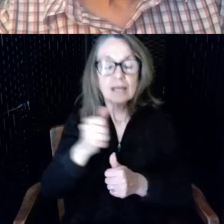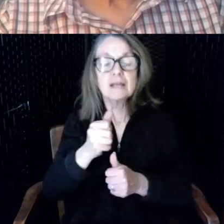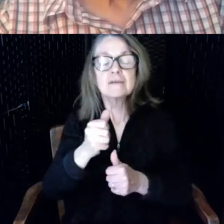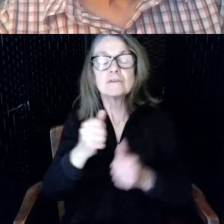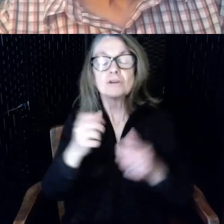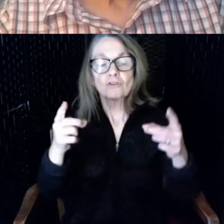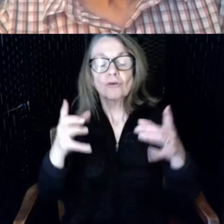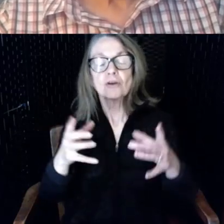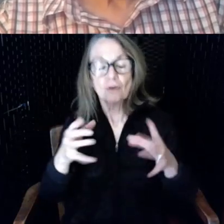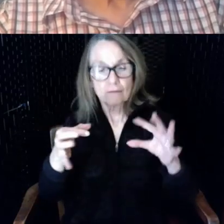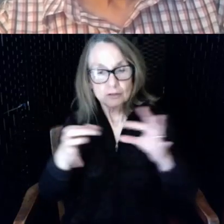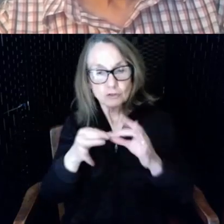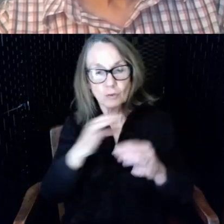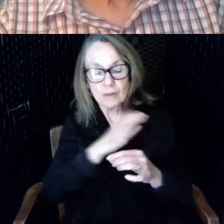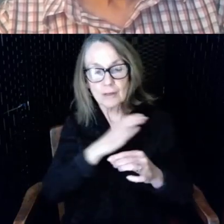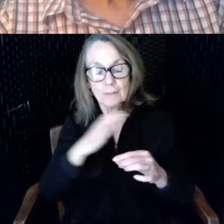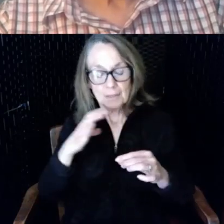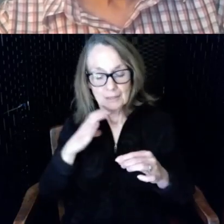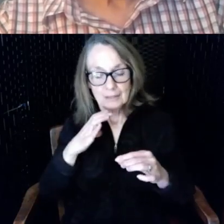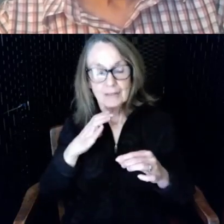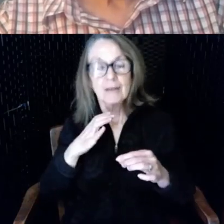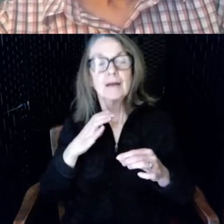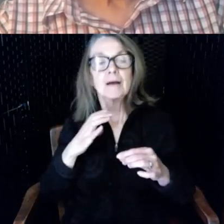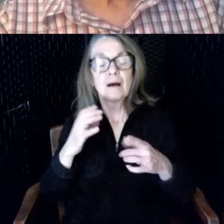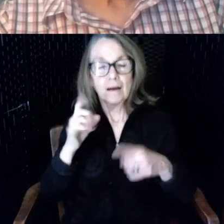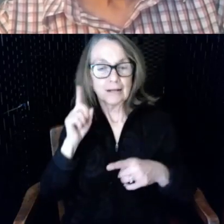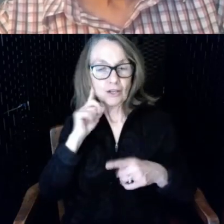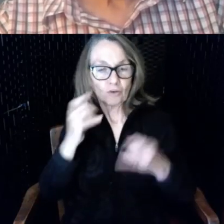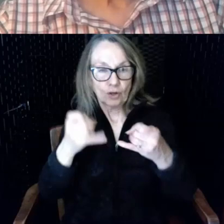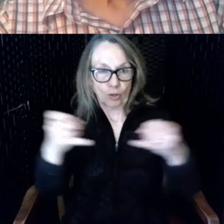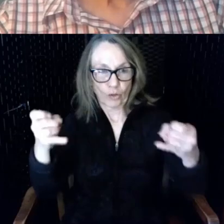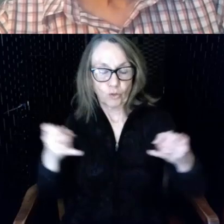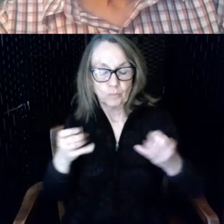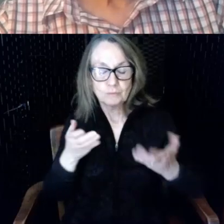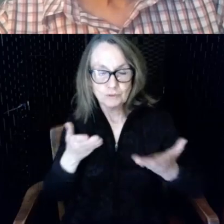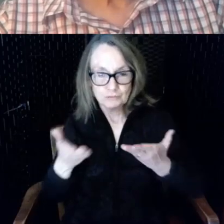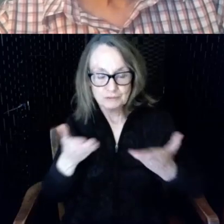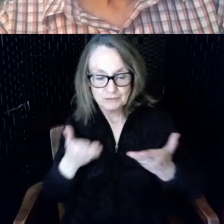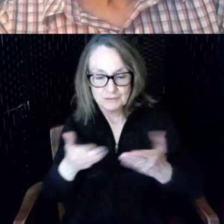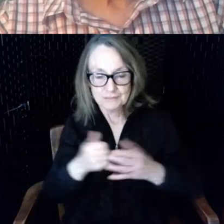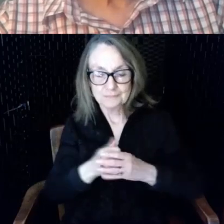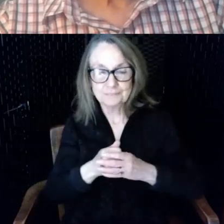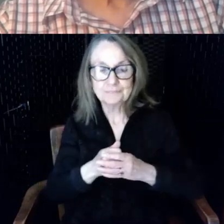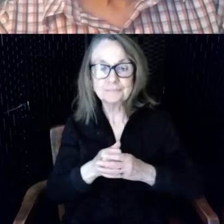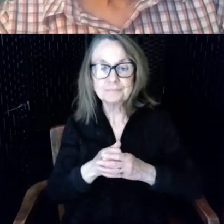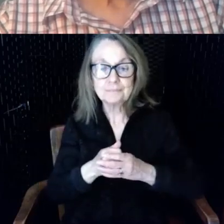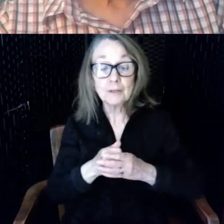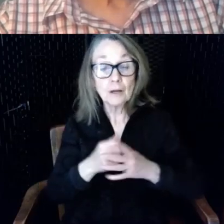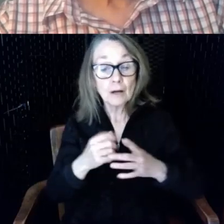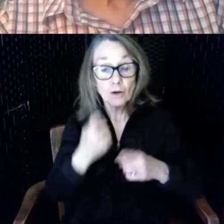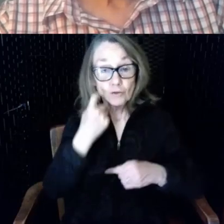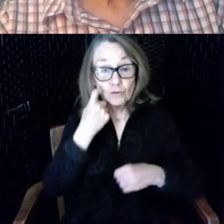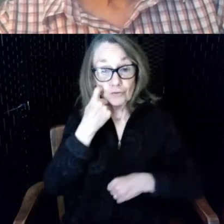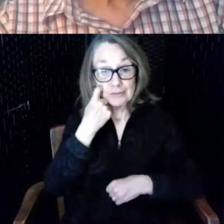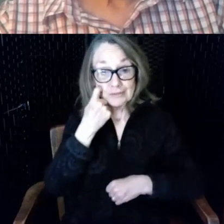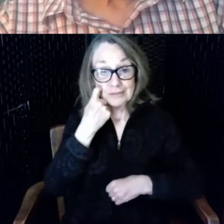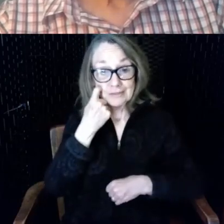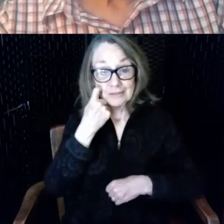Speaker our latest one of course is in the East Providence Public